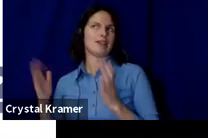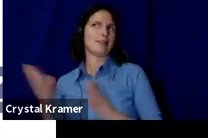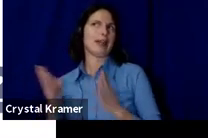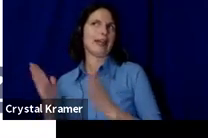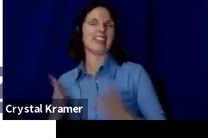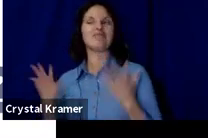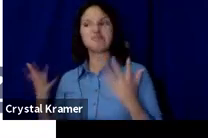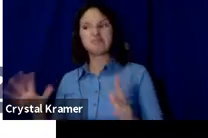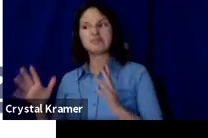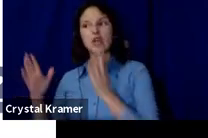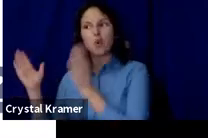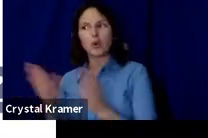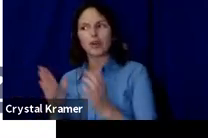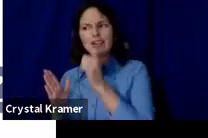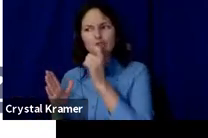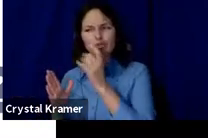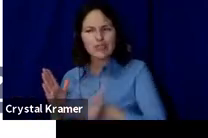hosted the party. You say, thanks.